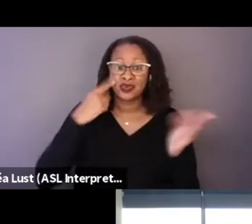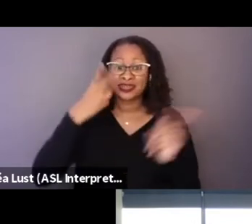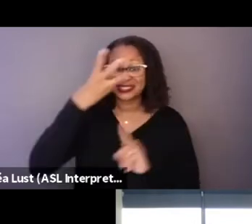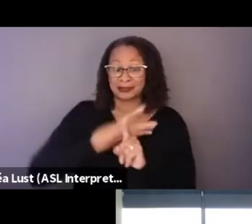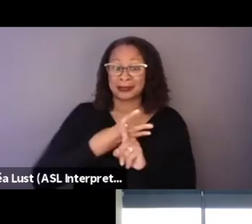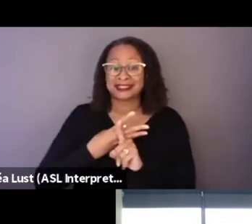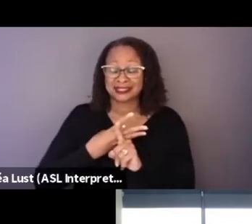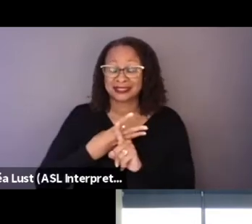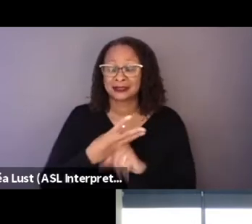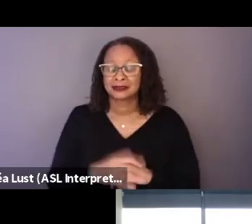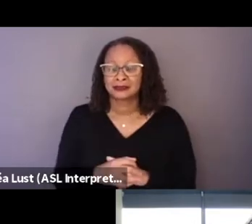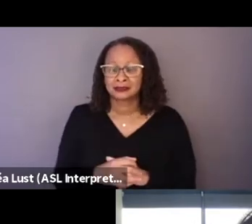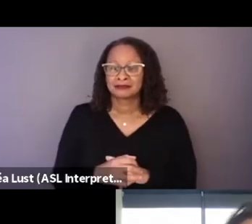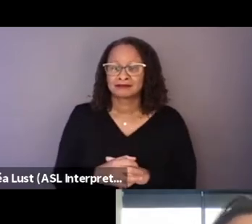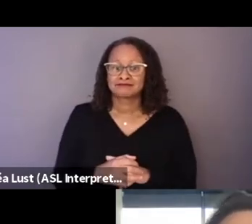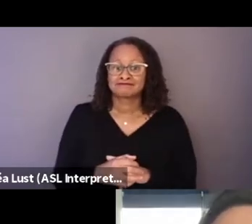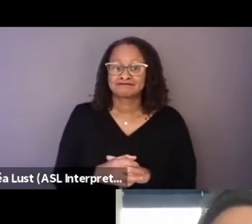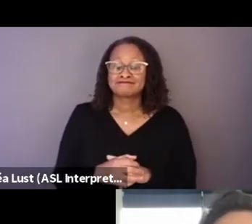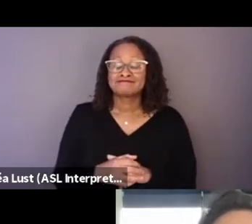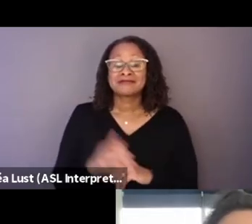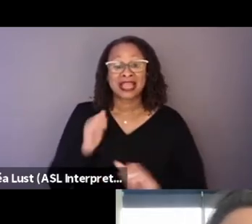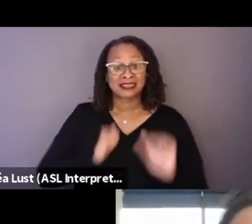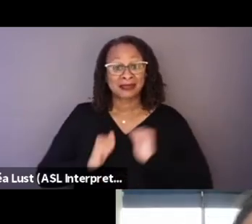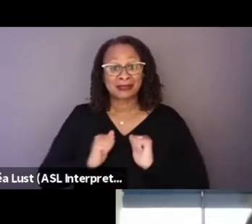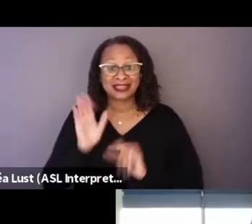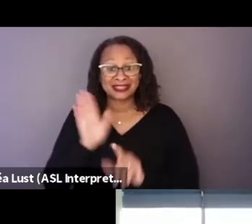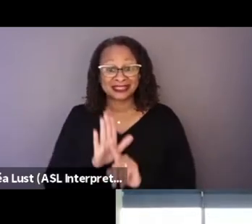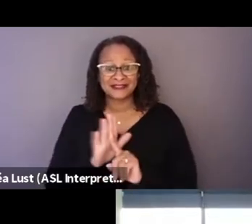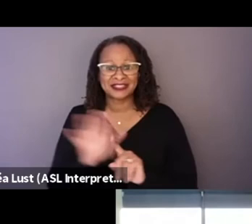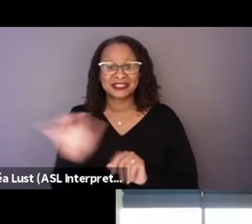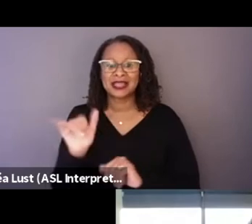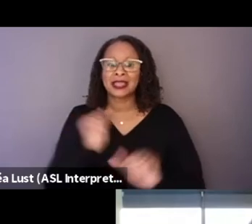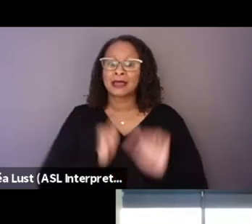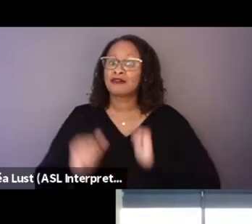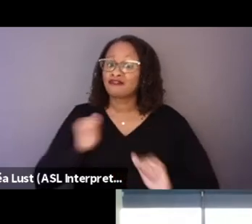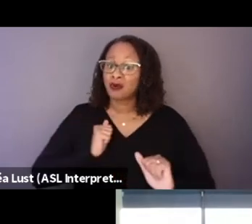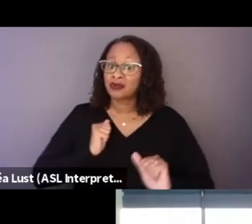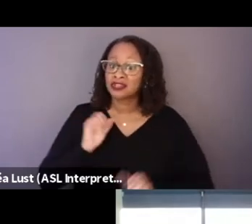And the play is just like a performance of his diary,